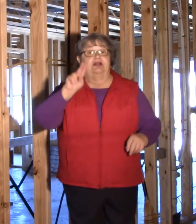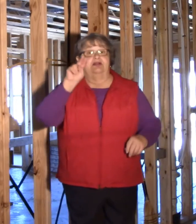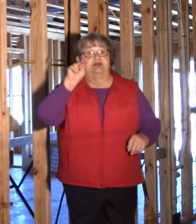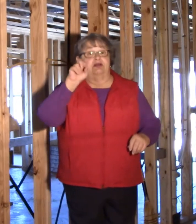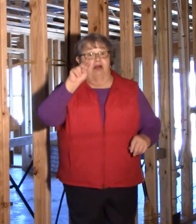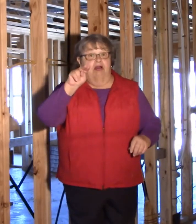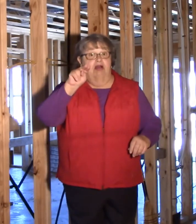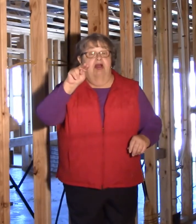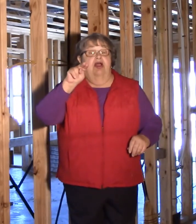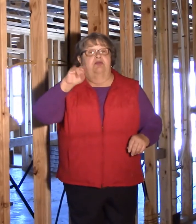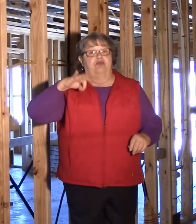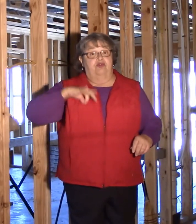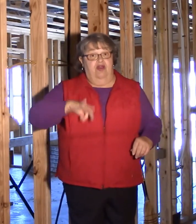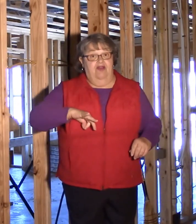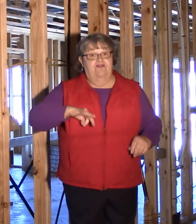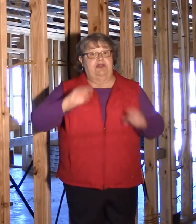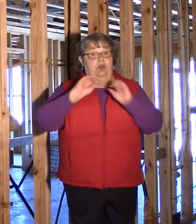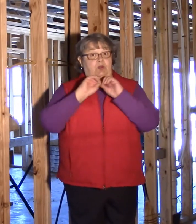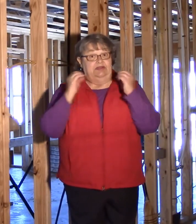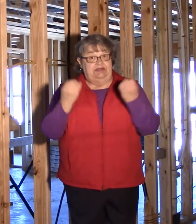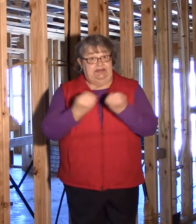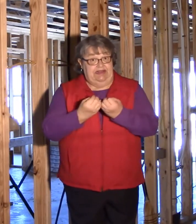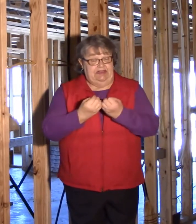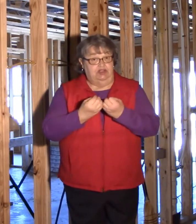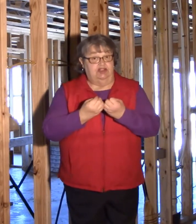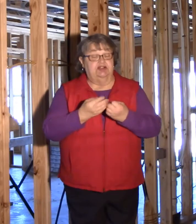It is non-profitable and private organization.